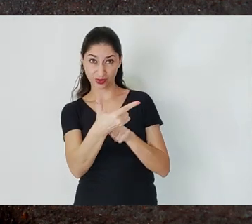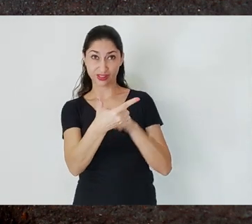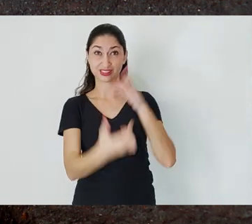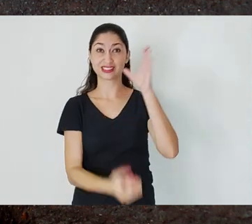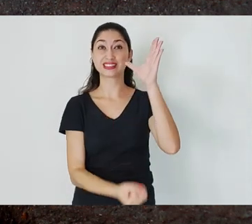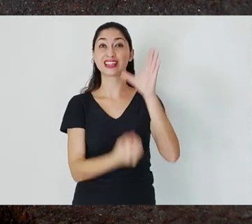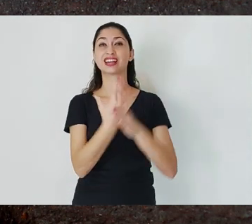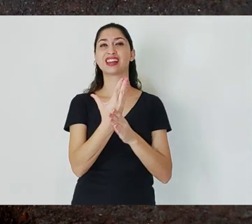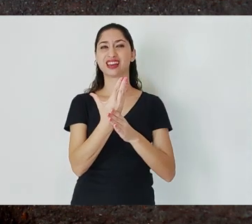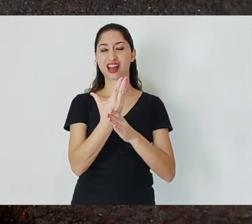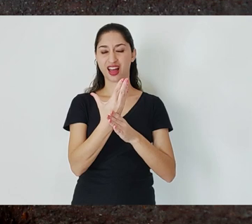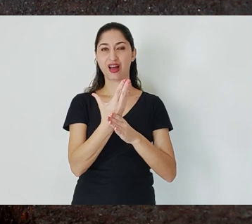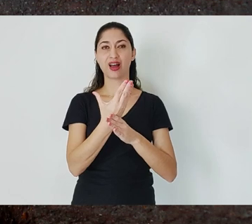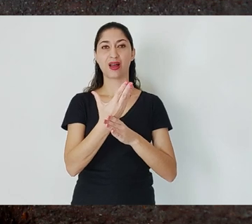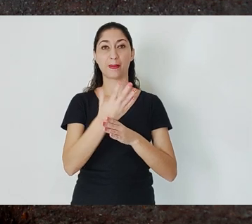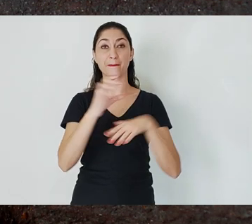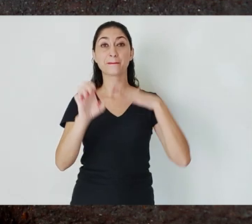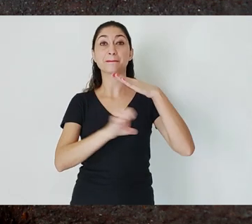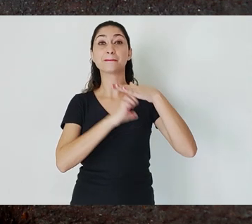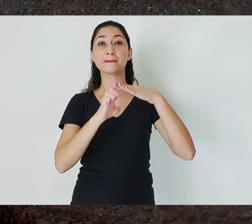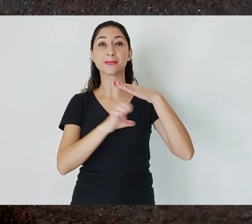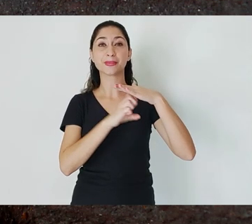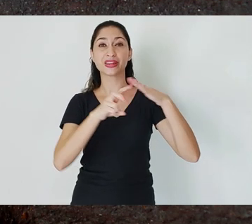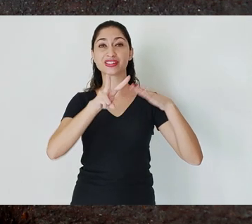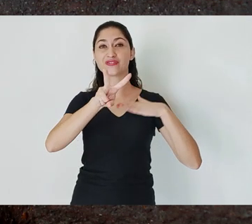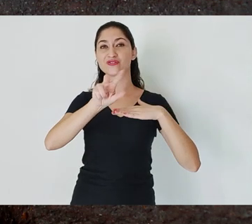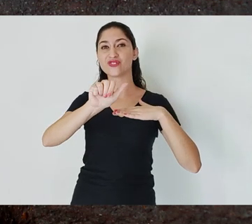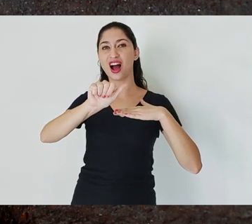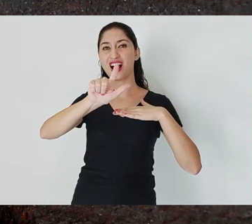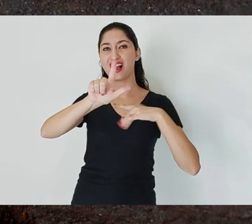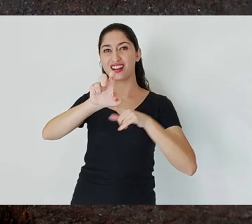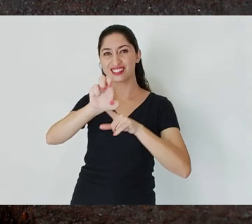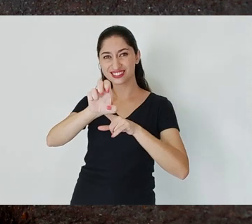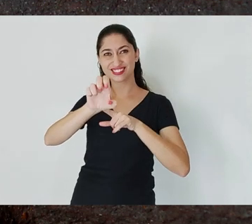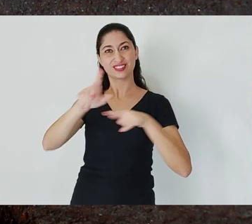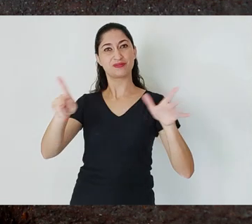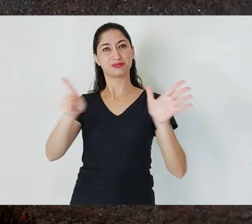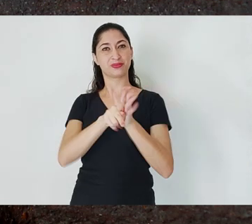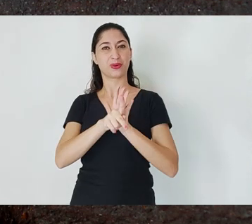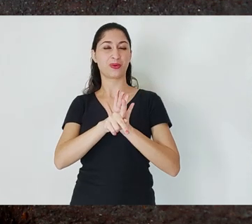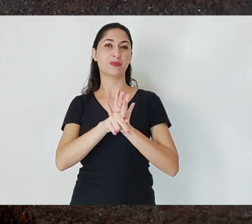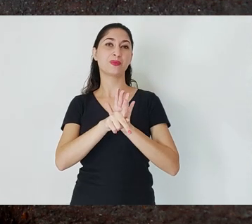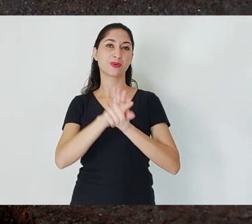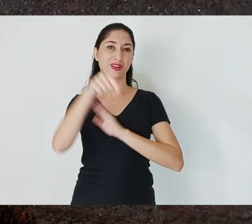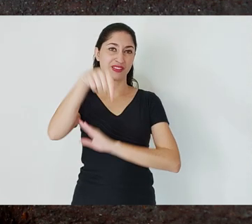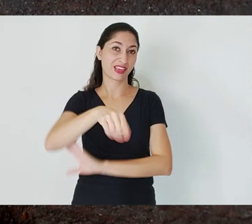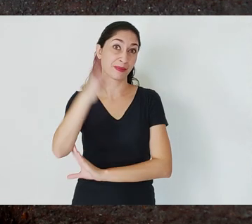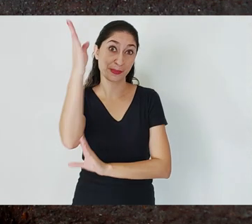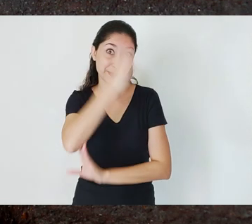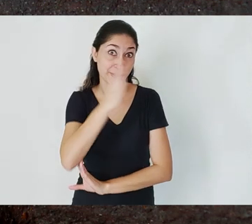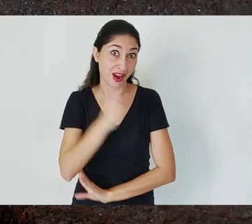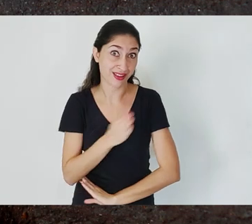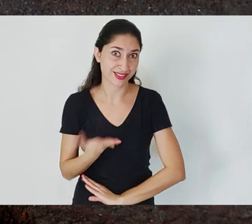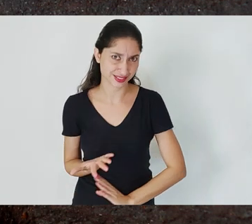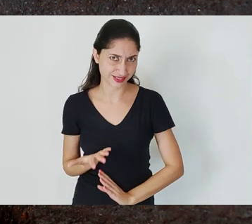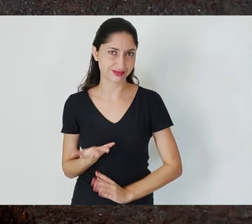Mining, from that moment, in 1942, when the company Vale do Rio Doce